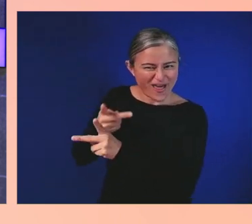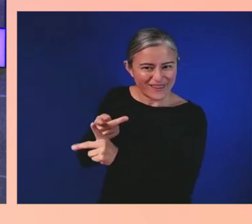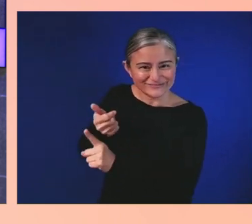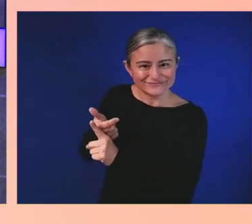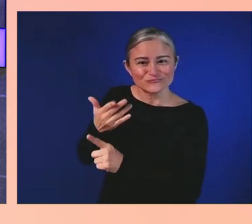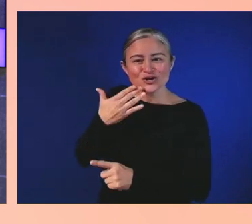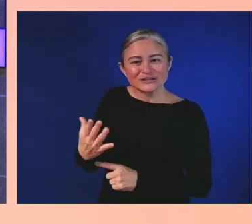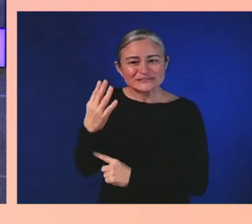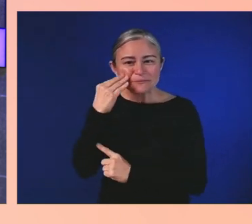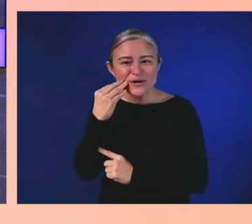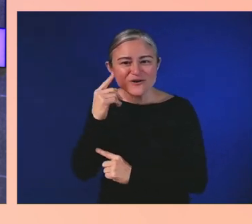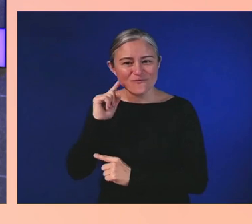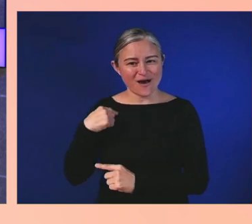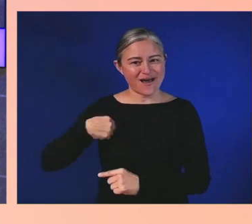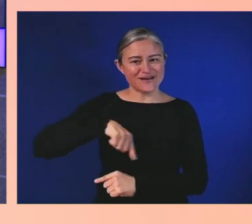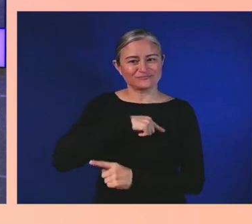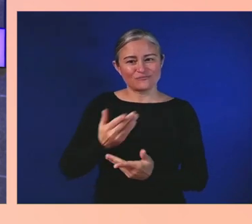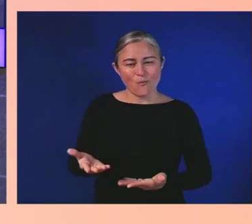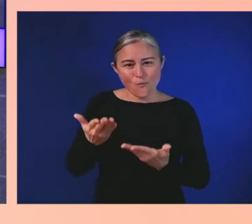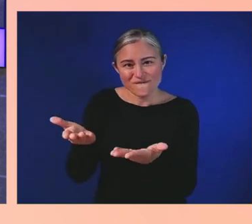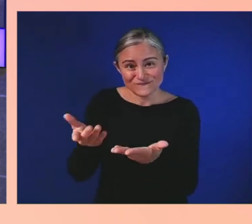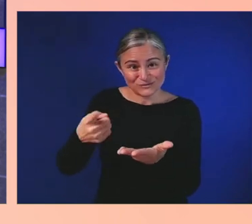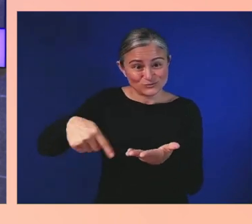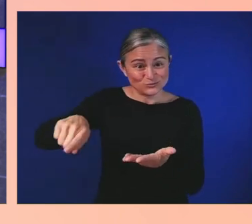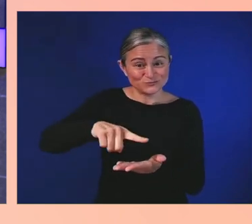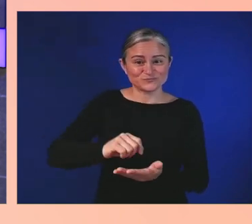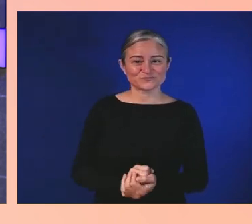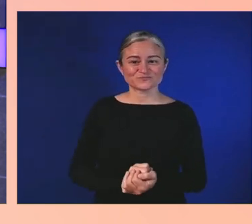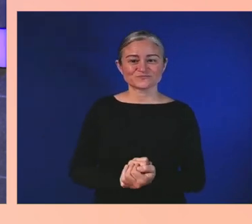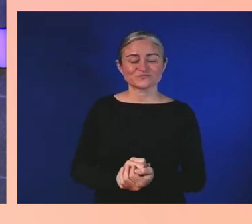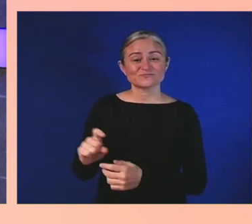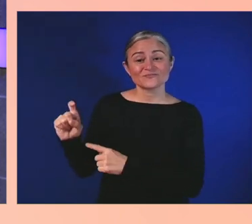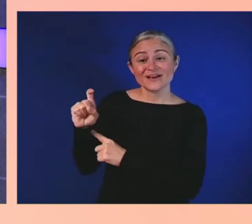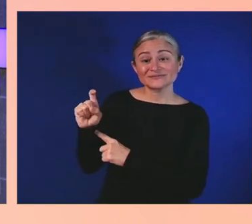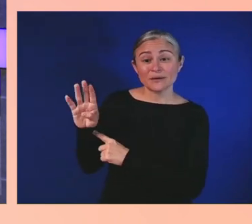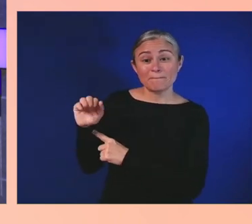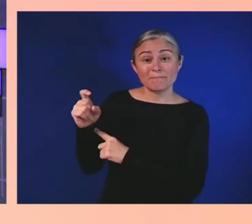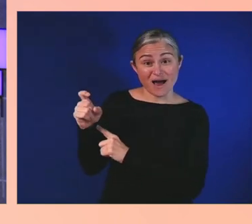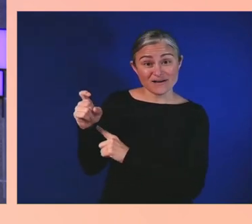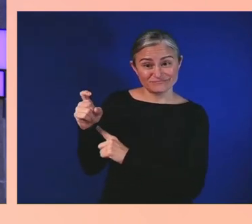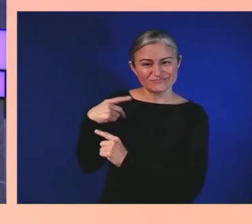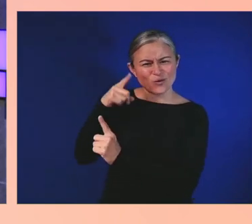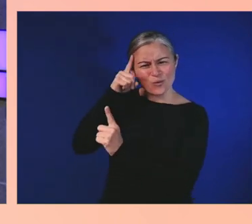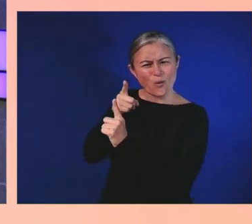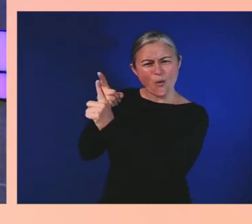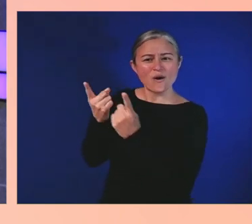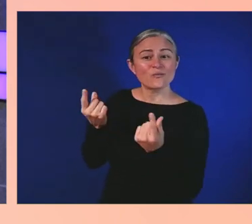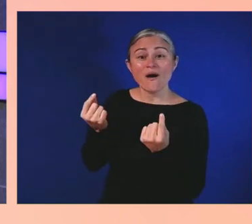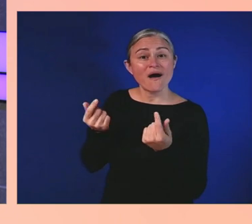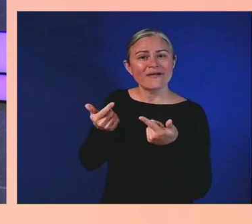At Xbox, our goal is to allow you to play the games you want, where you want,